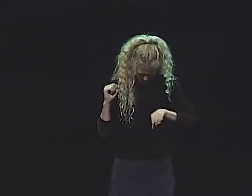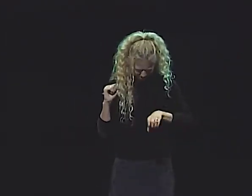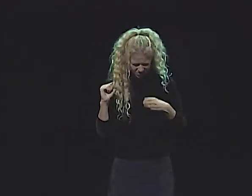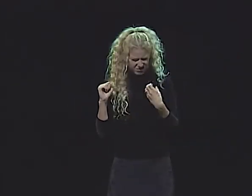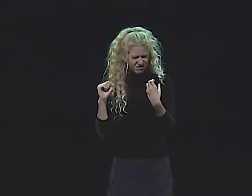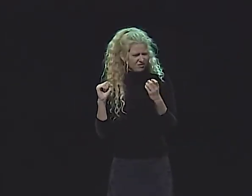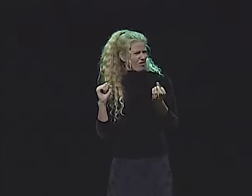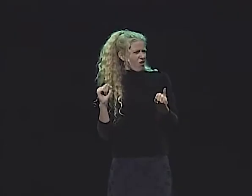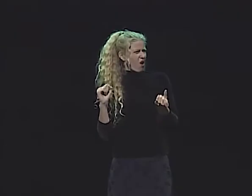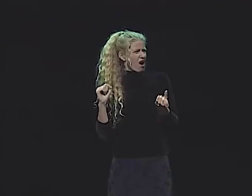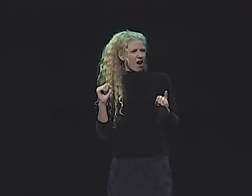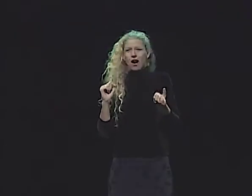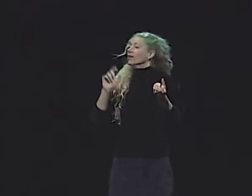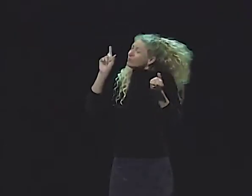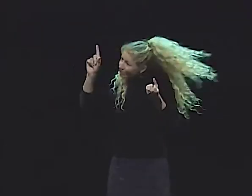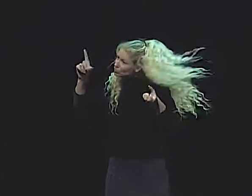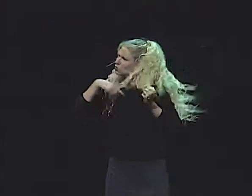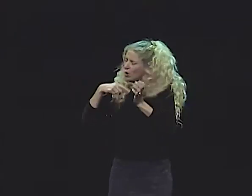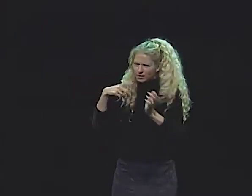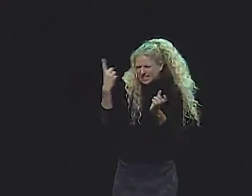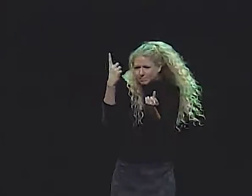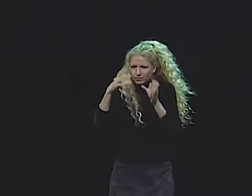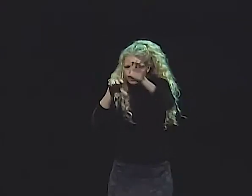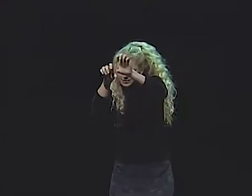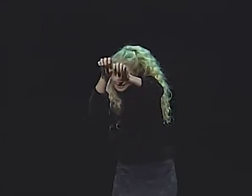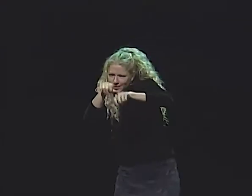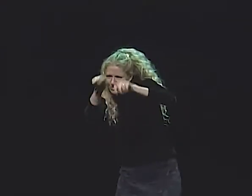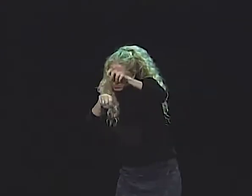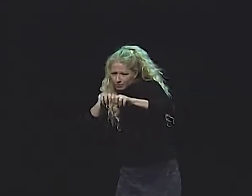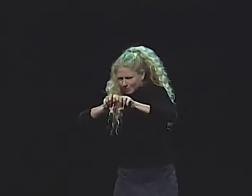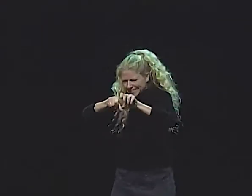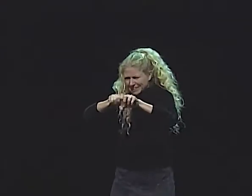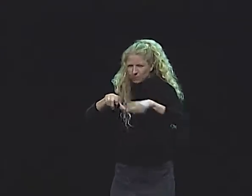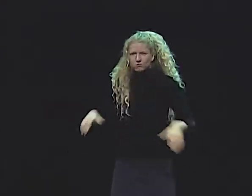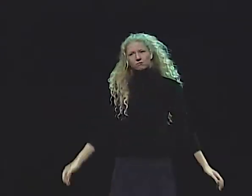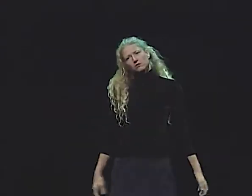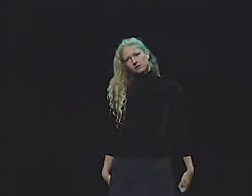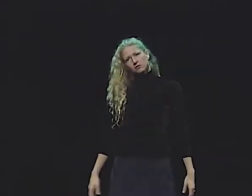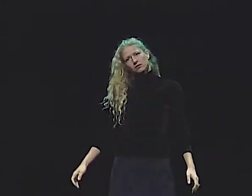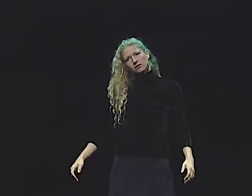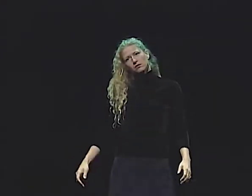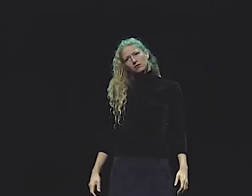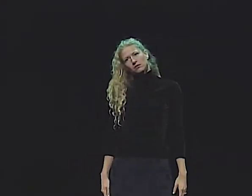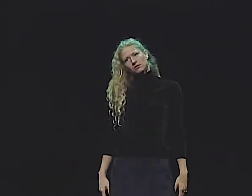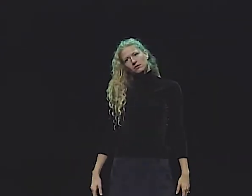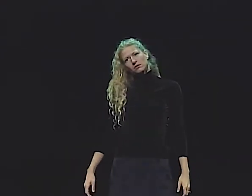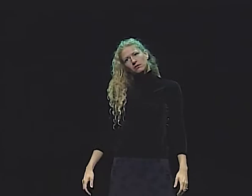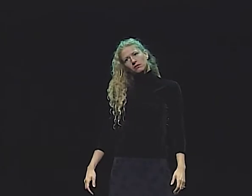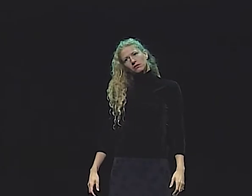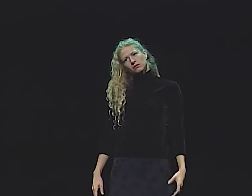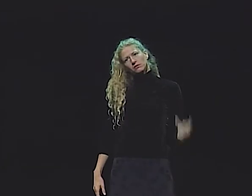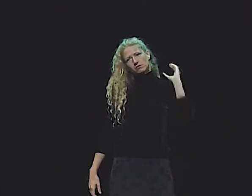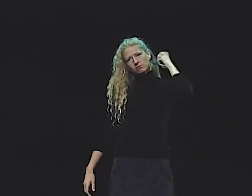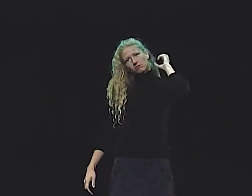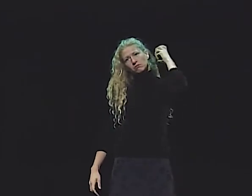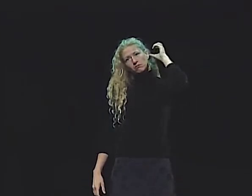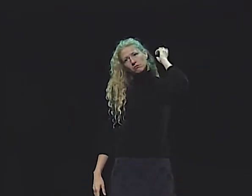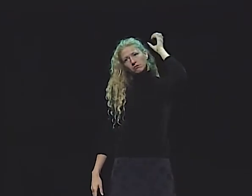HER FRIENDS MOTIONED HER ONWARD. SHE OPENED THE TOOLBOX. ONE OF THE SAID, "WHAT'S THIS FOR?" SHE SAID, "I DON'T KNOW. WE'LL FIGURE OUT SOMETHING."